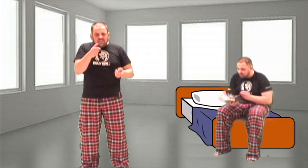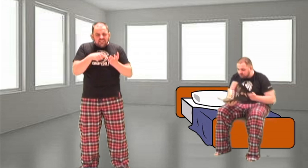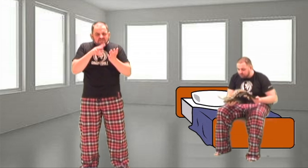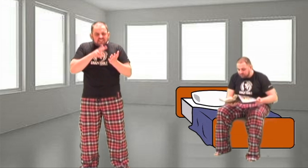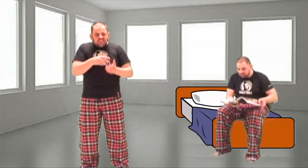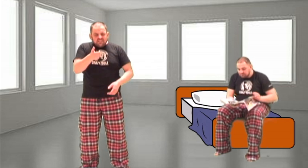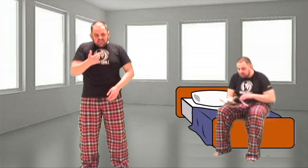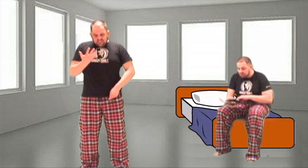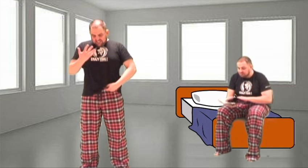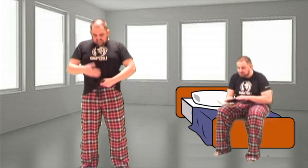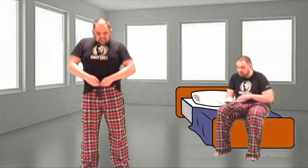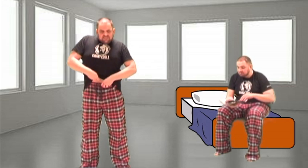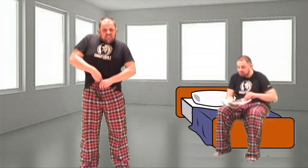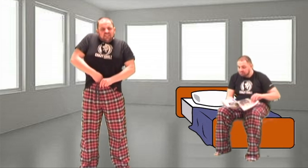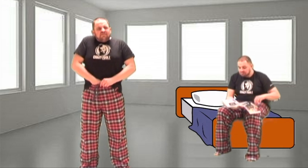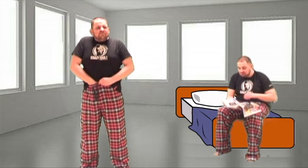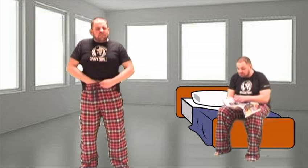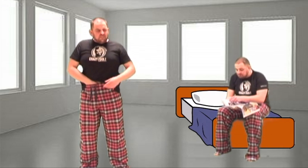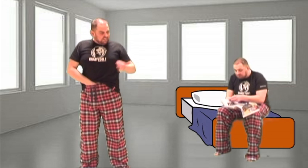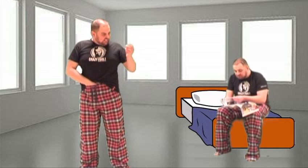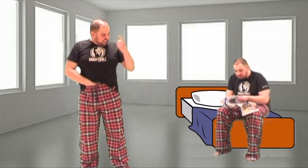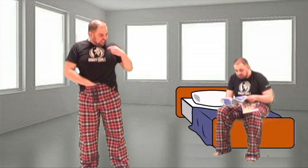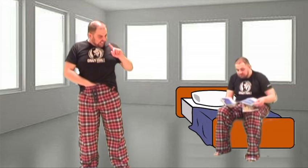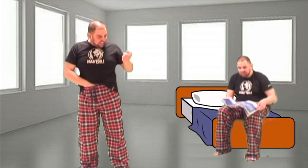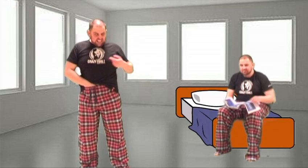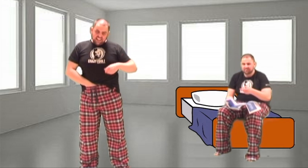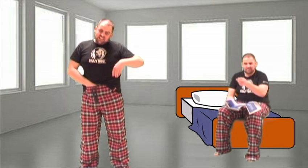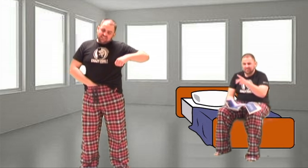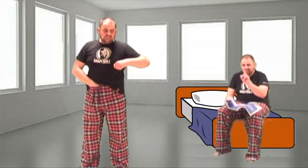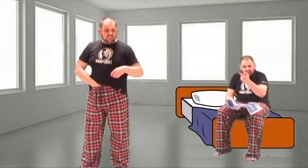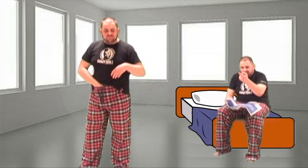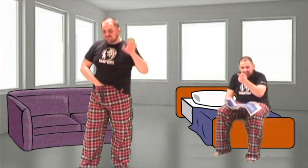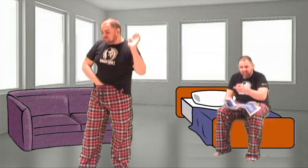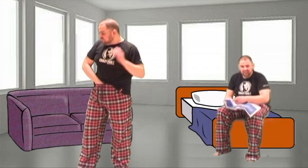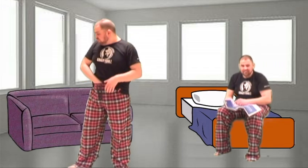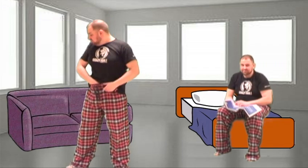Turn the TV on, throw my hand in my pants Nobody's gon' tell me I can't